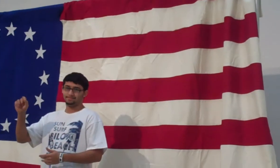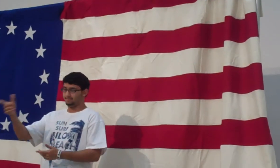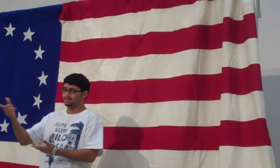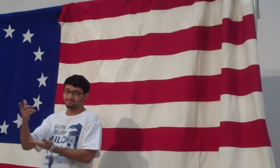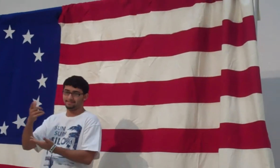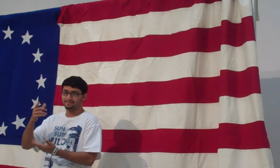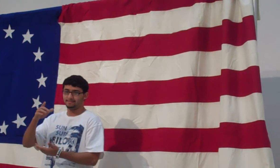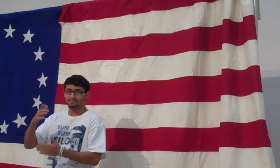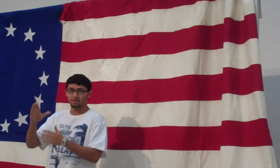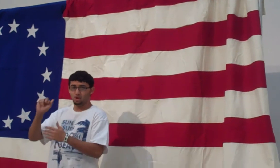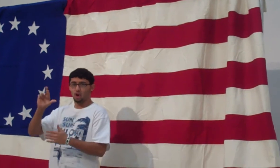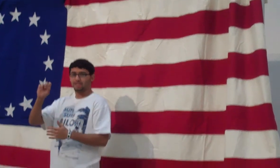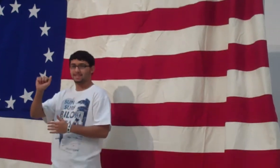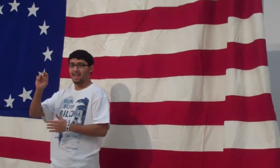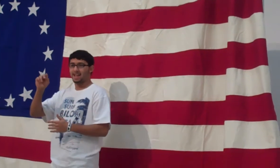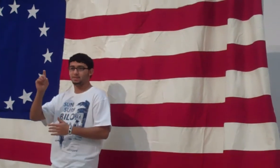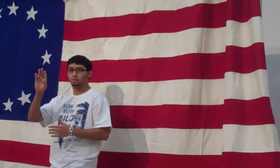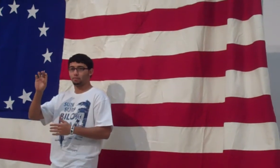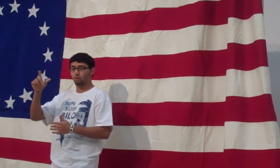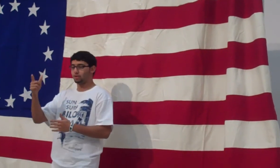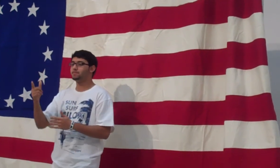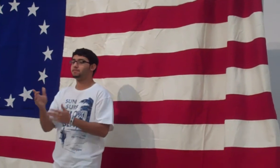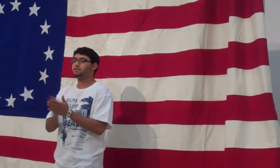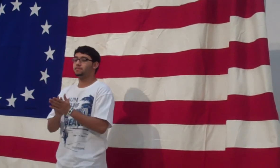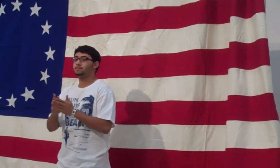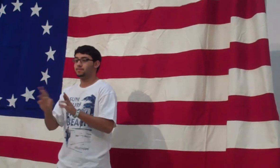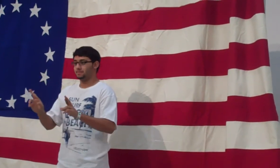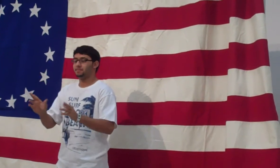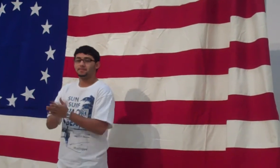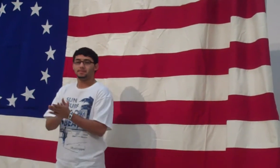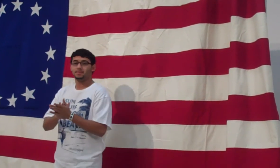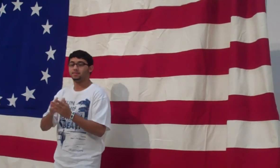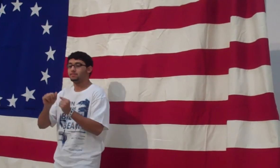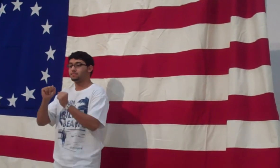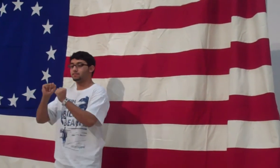My poem is "Fog" and it's written by Carl Sandberg. OK?